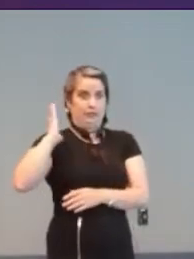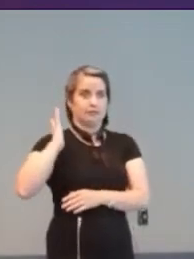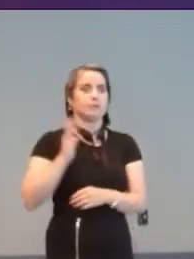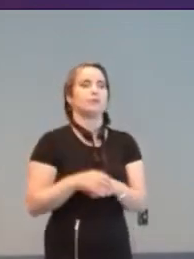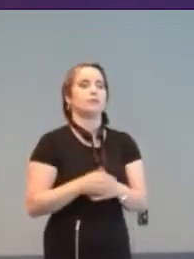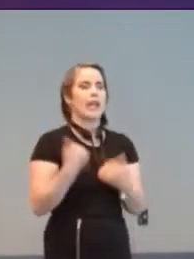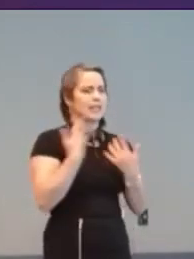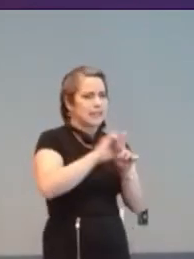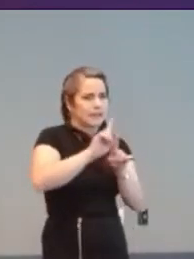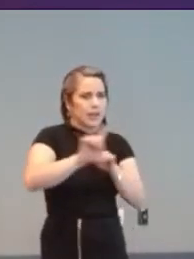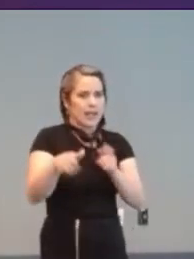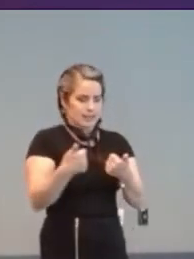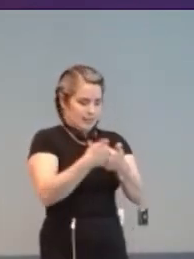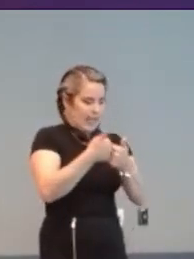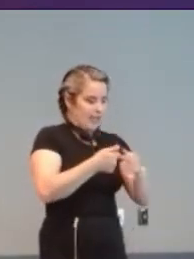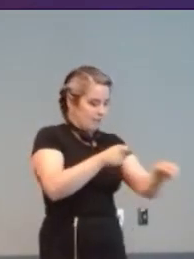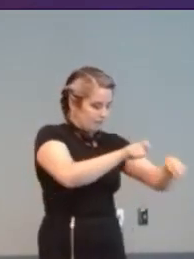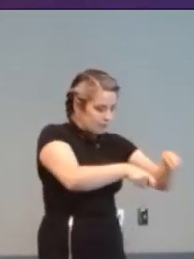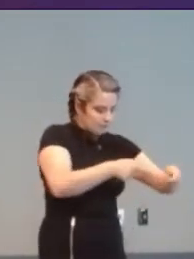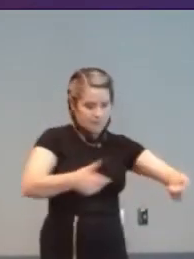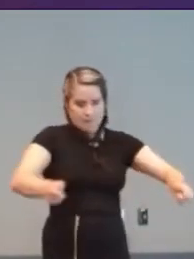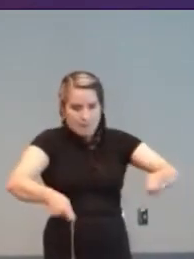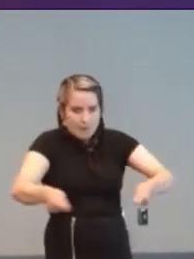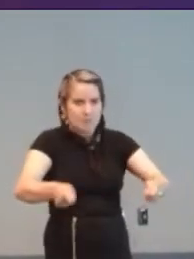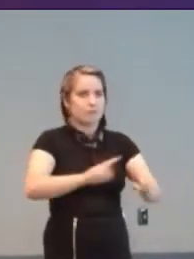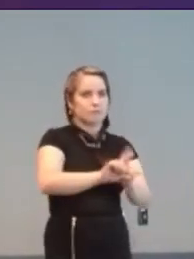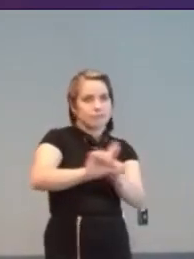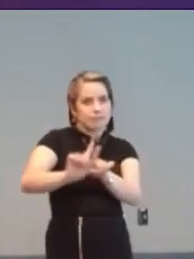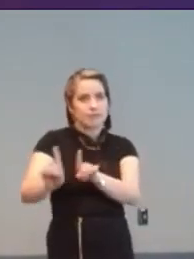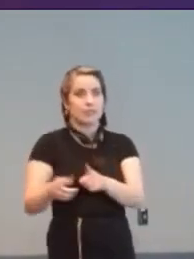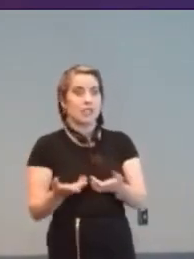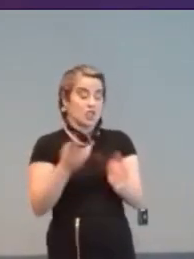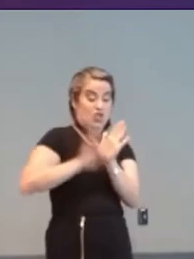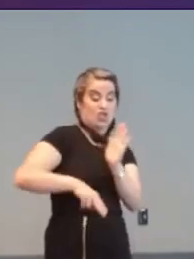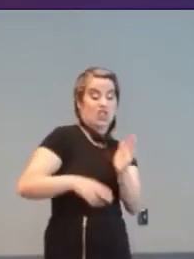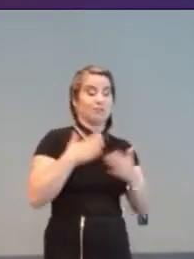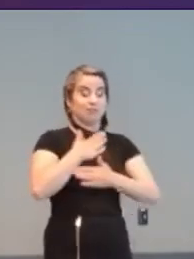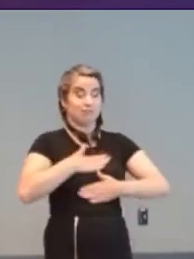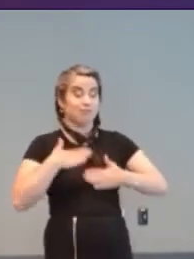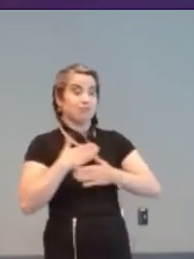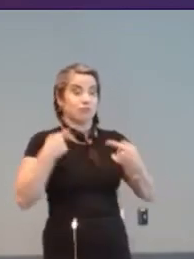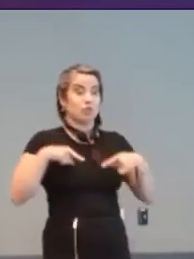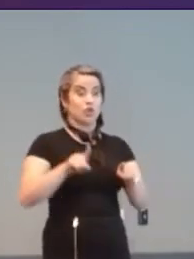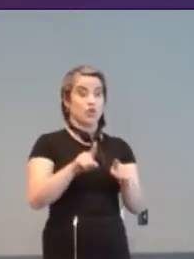around 1930. Cheap entertainment during the Great Economic Depression. First was